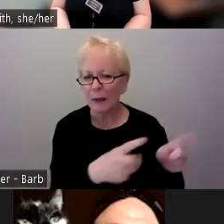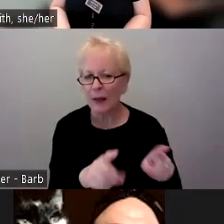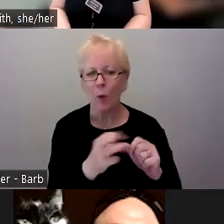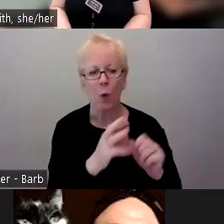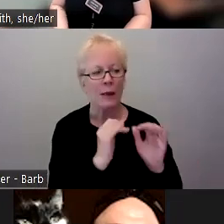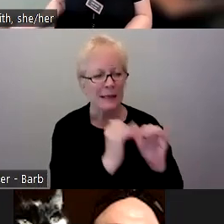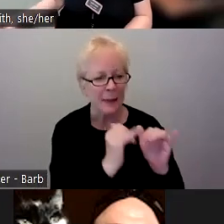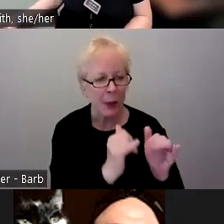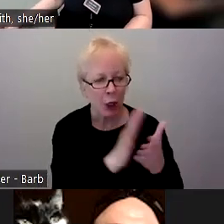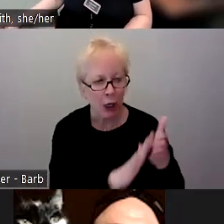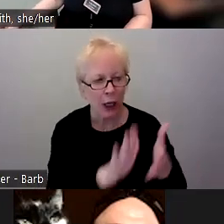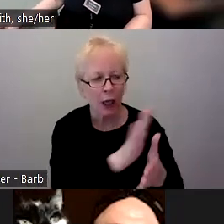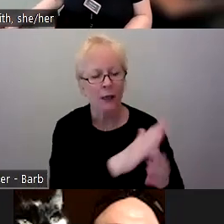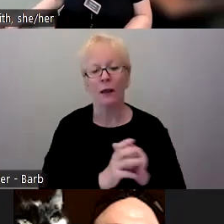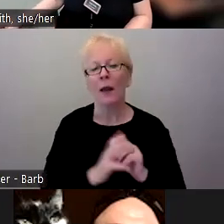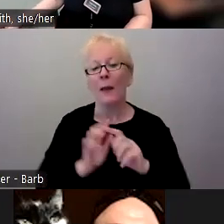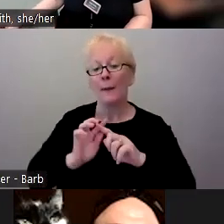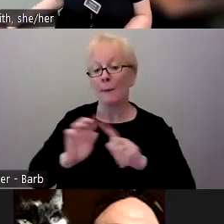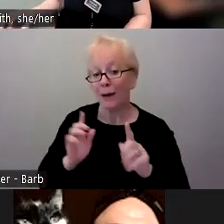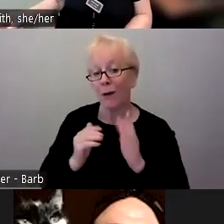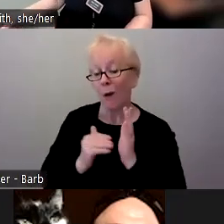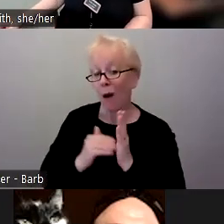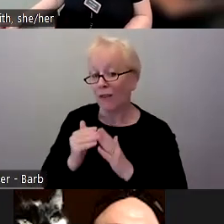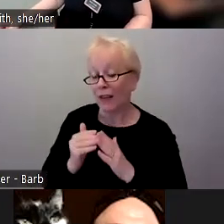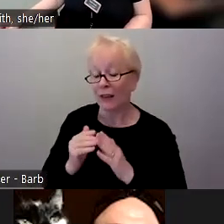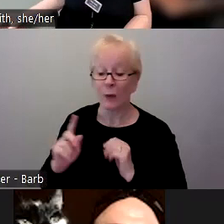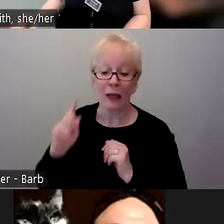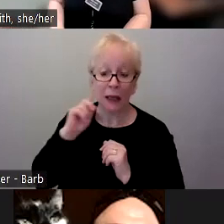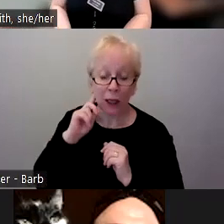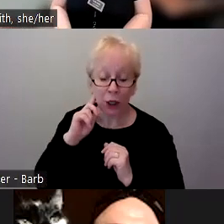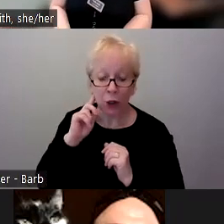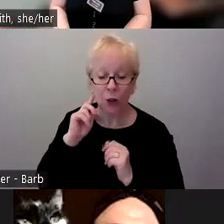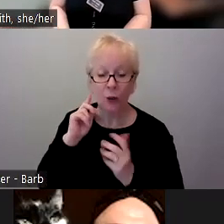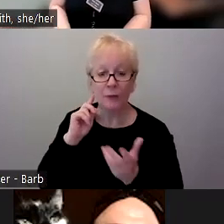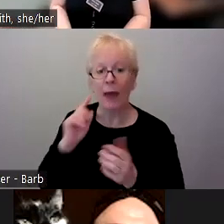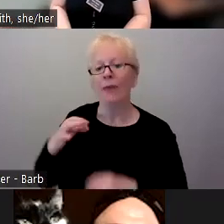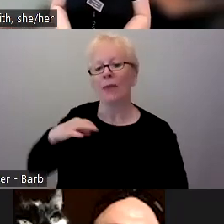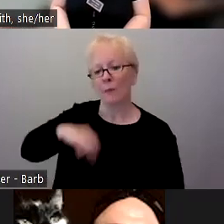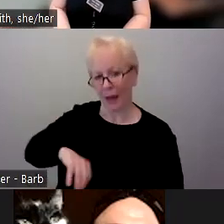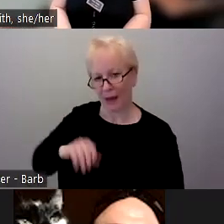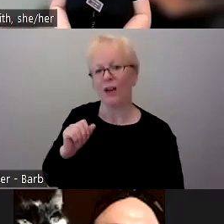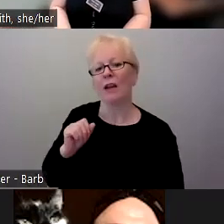But what I hear a lot is also, and I've heard it today too, the benefit of the difference.